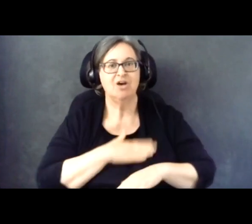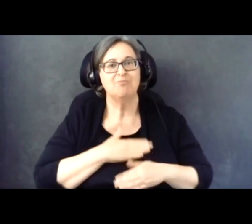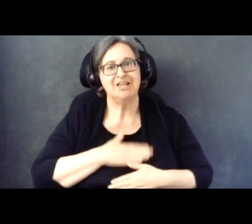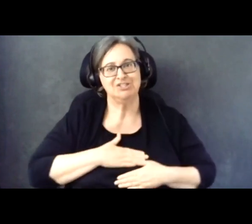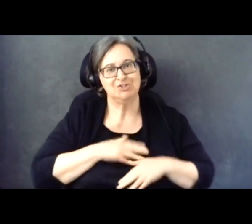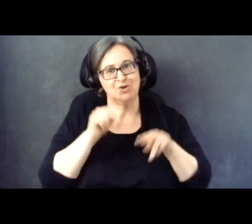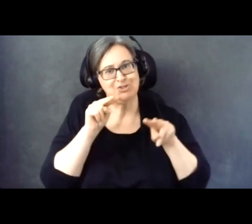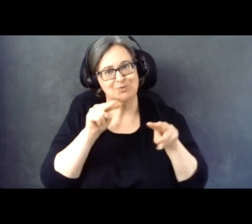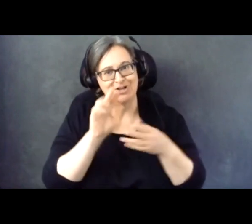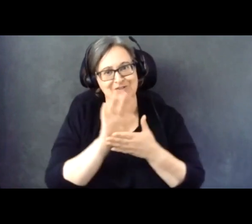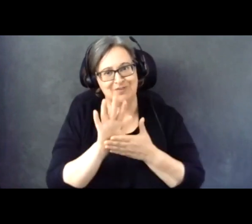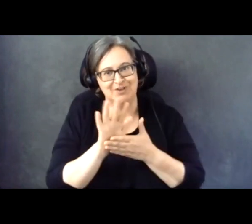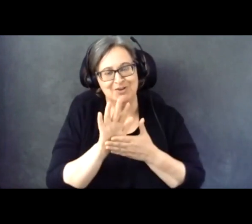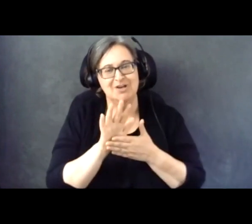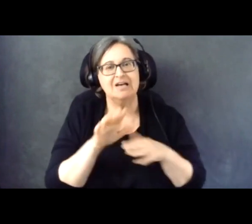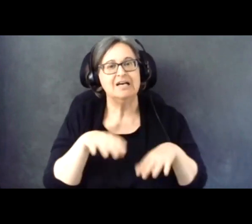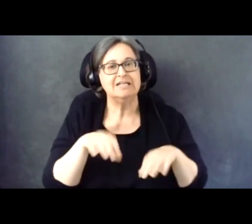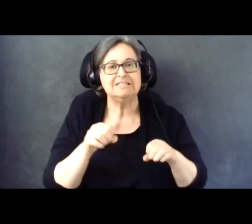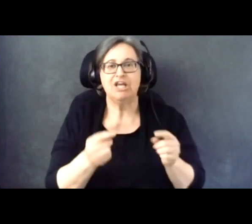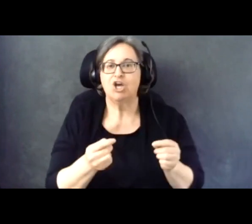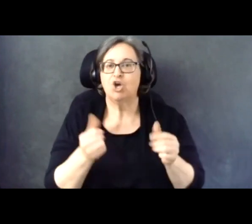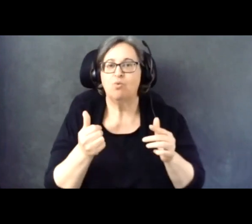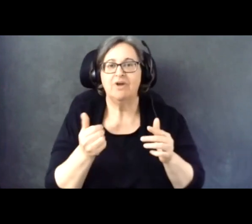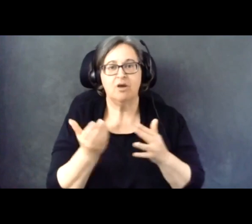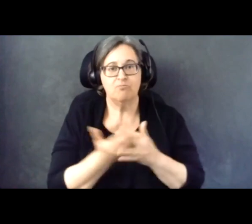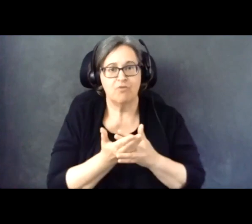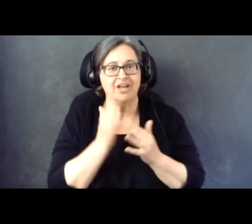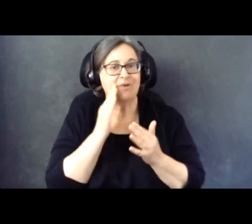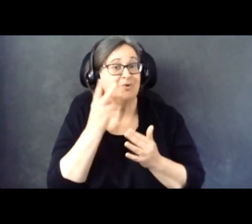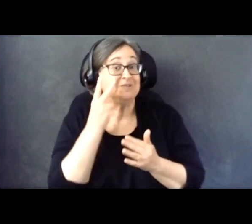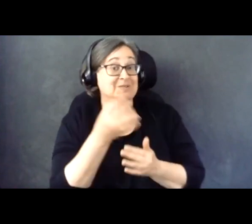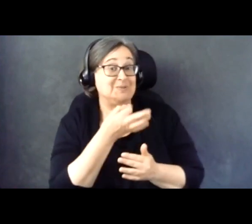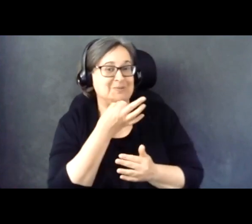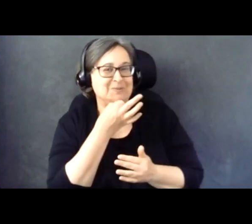Take a quick break and we'll see you in a few minutes.